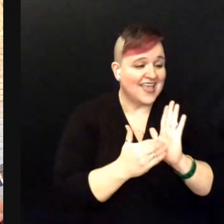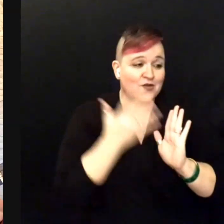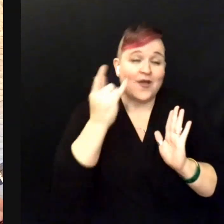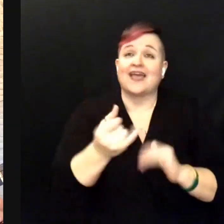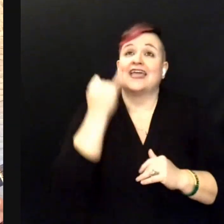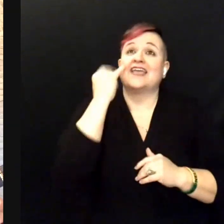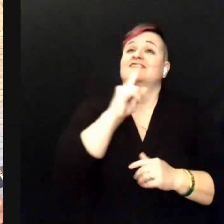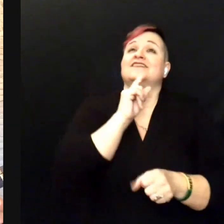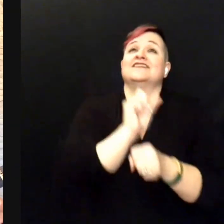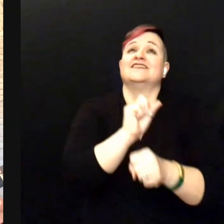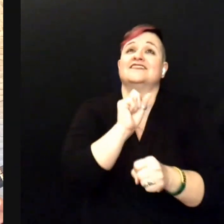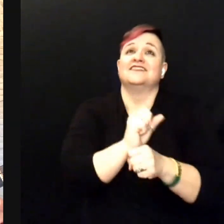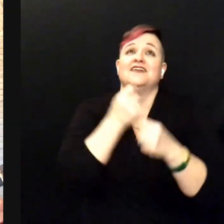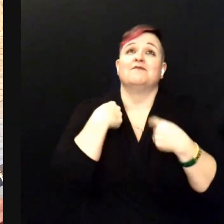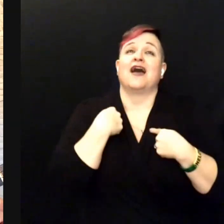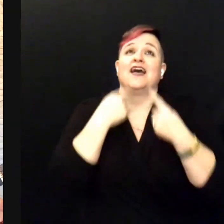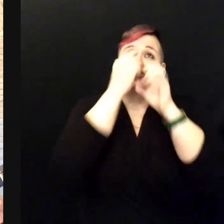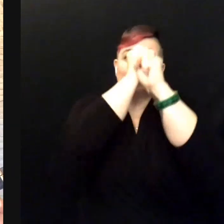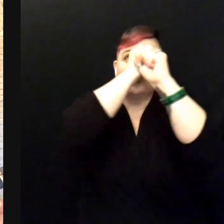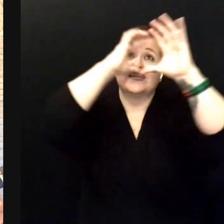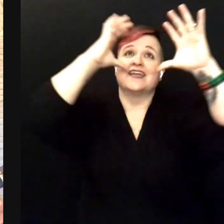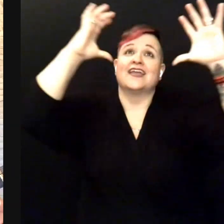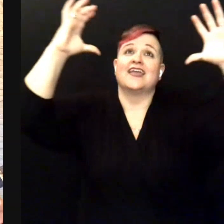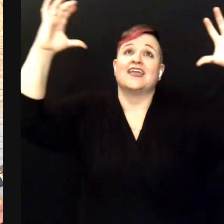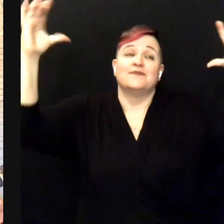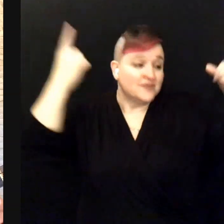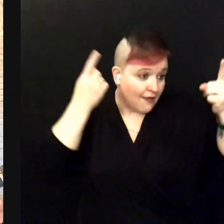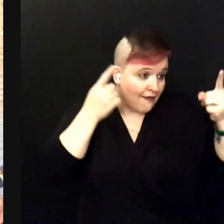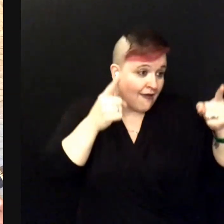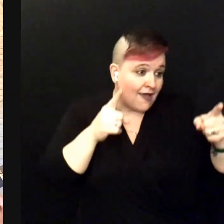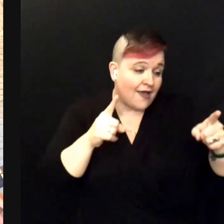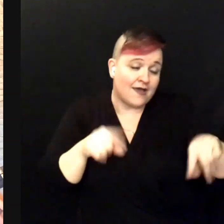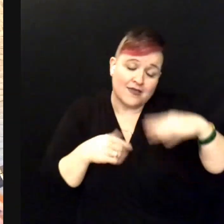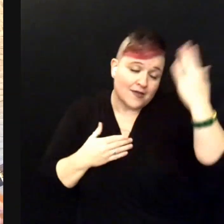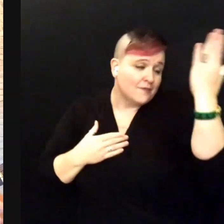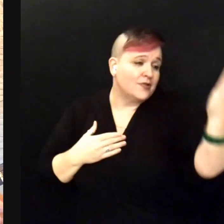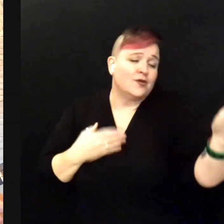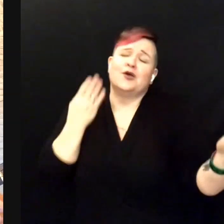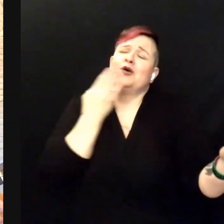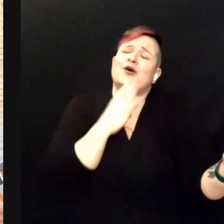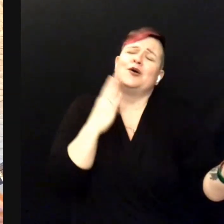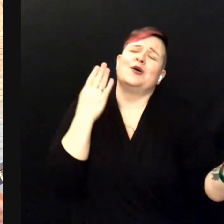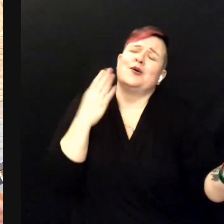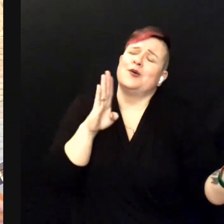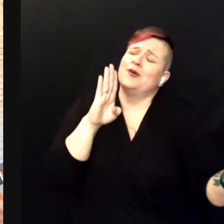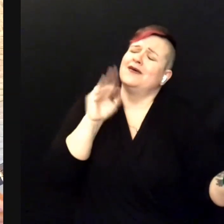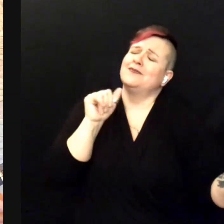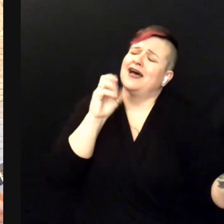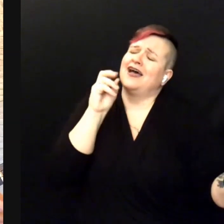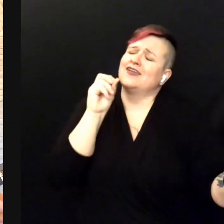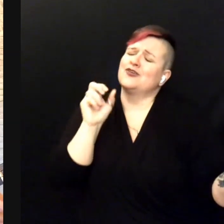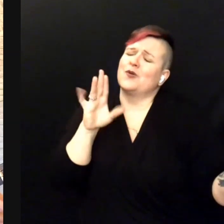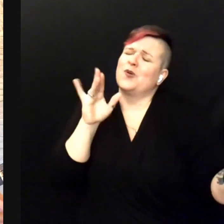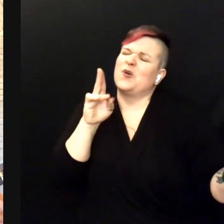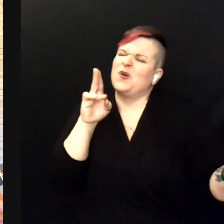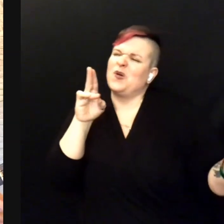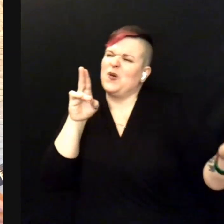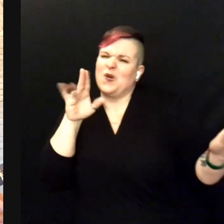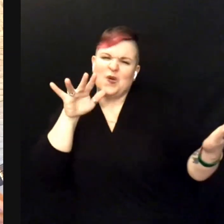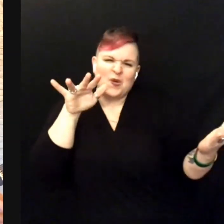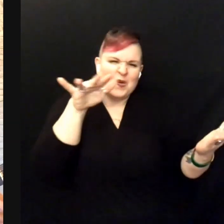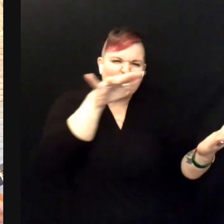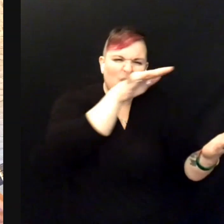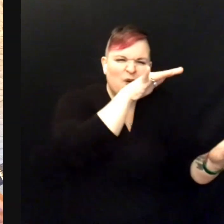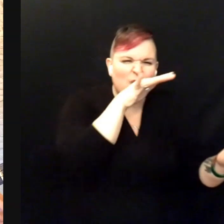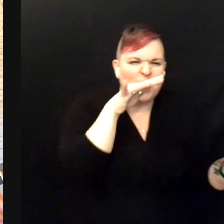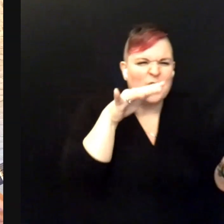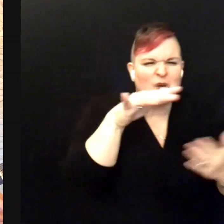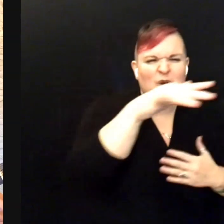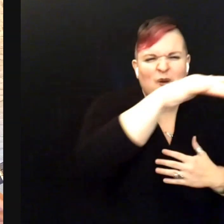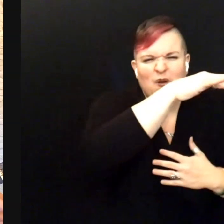On Blue Bayou